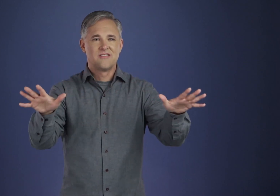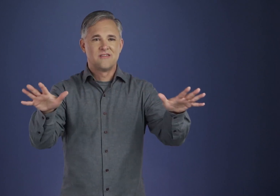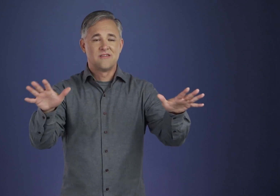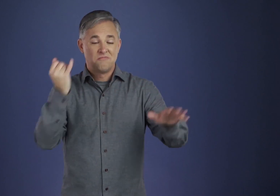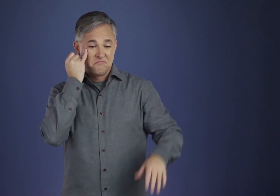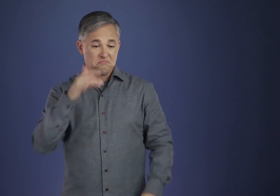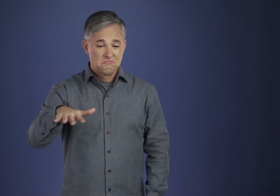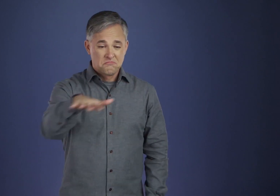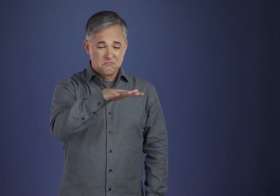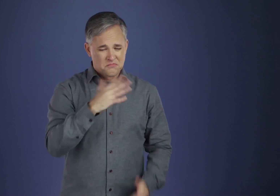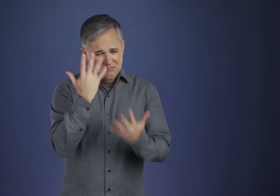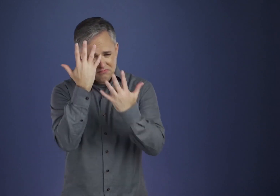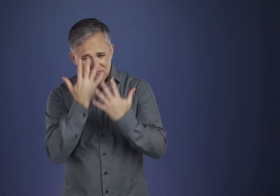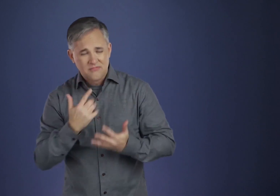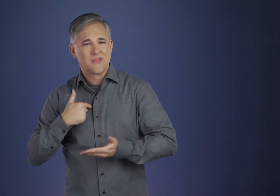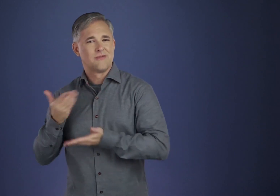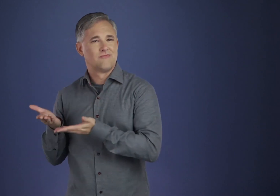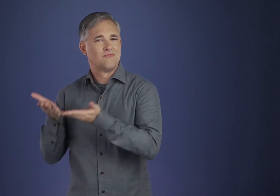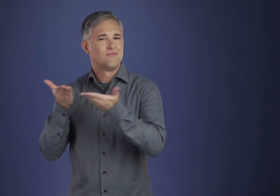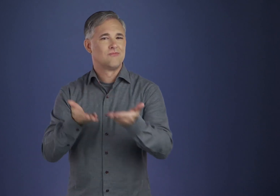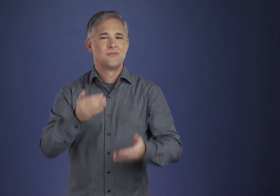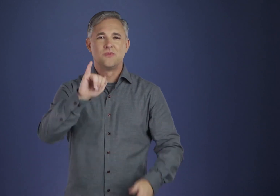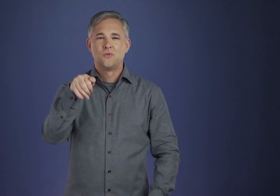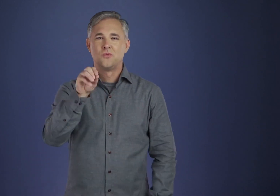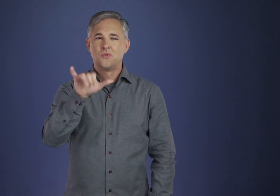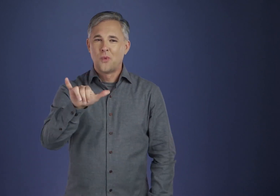that where there is sadness, I may bring joy.